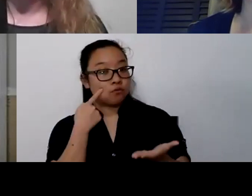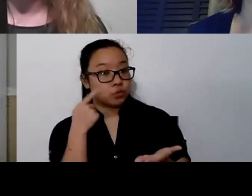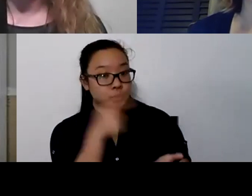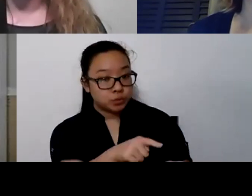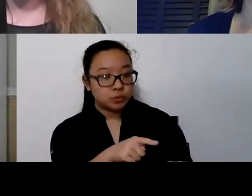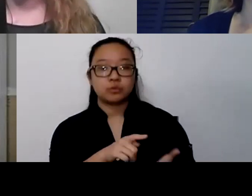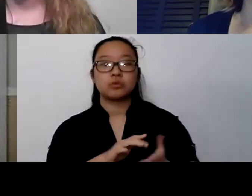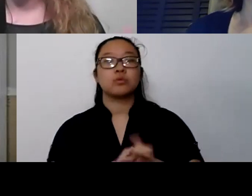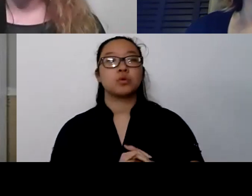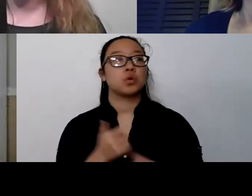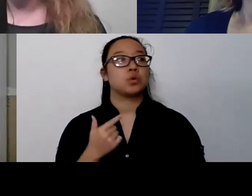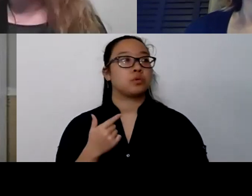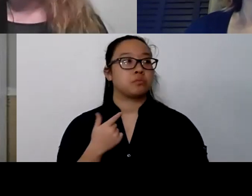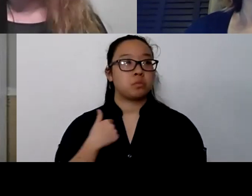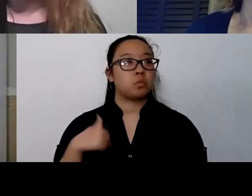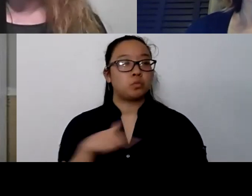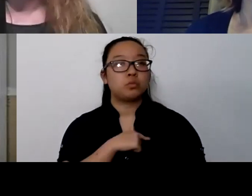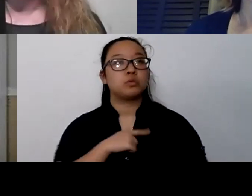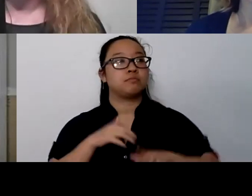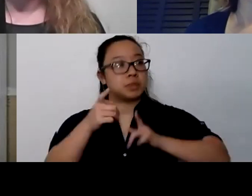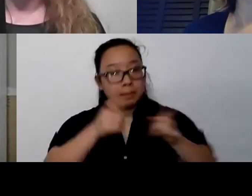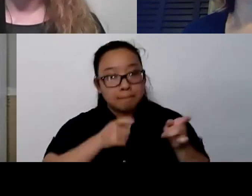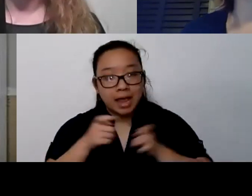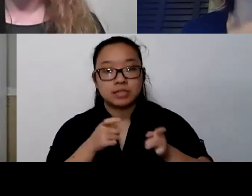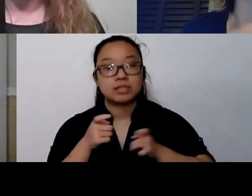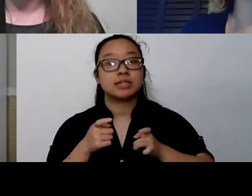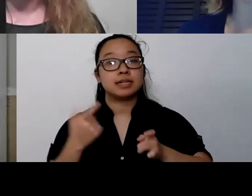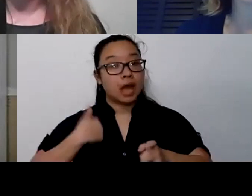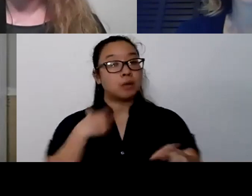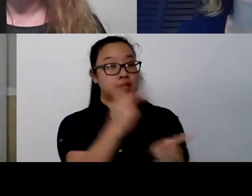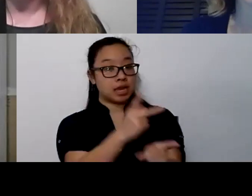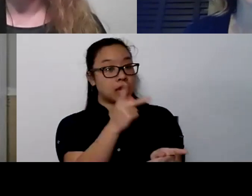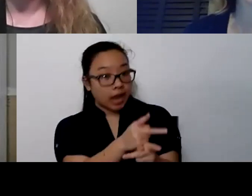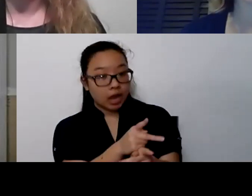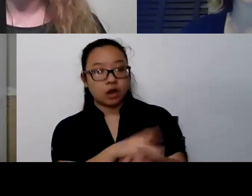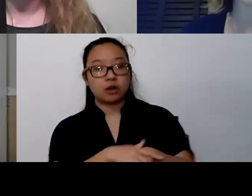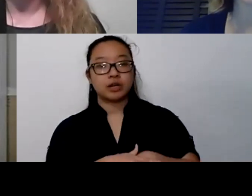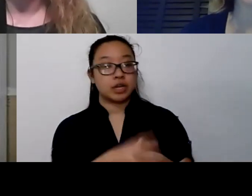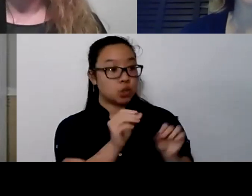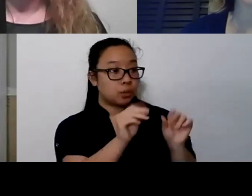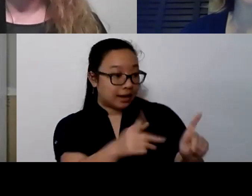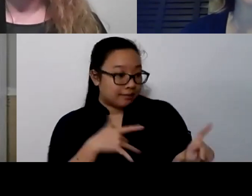we've got it under control. We're taking care of you but it's okay to feel how you're feeling.